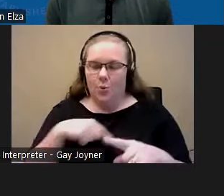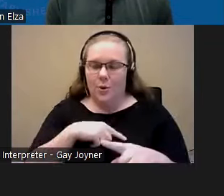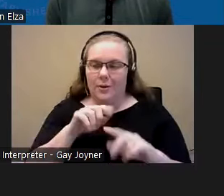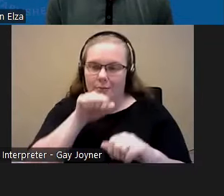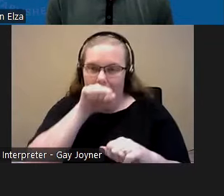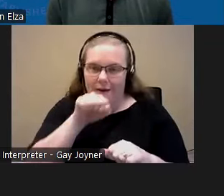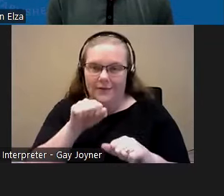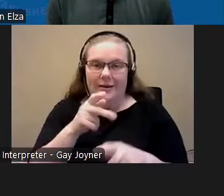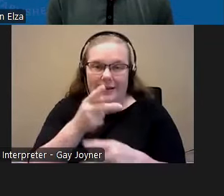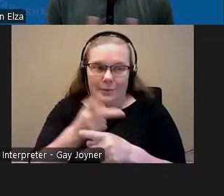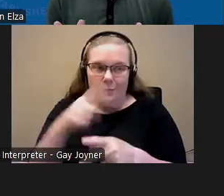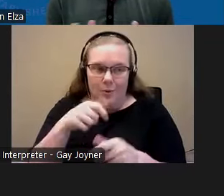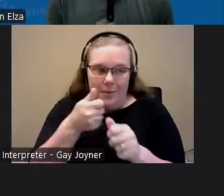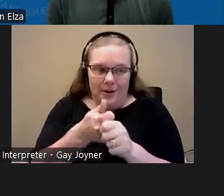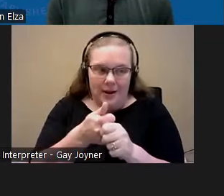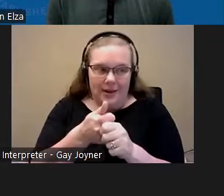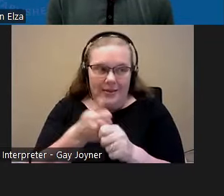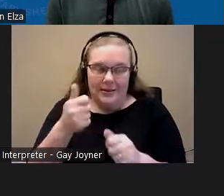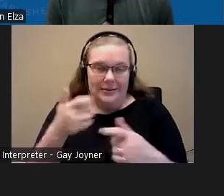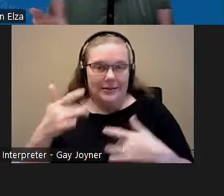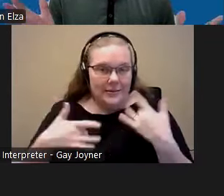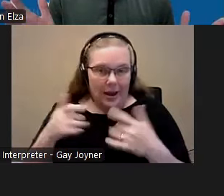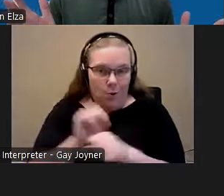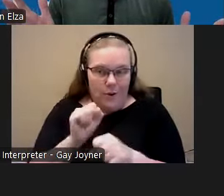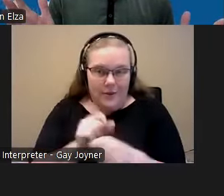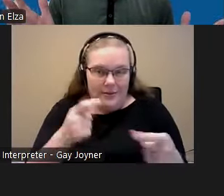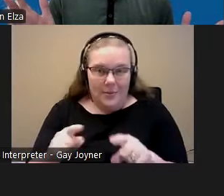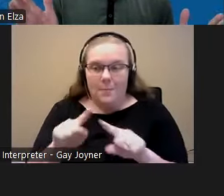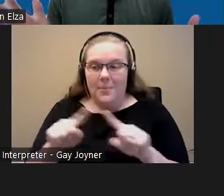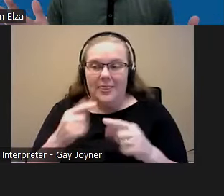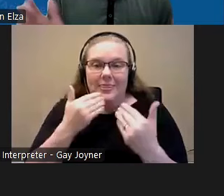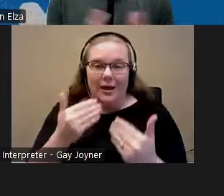great and exciting work that is happening. With that, thank you everyone and enjoy the